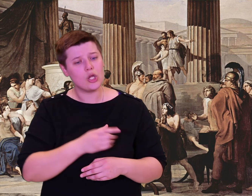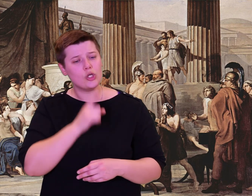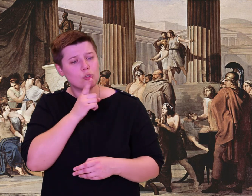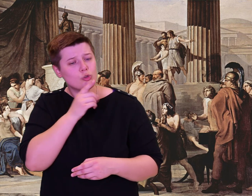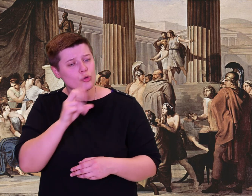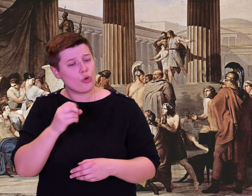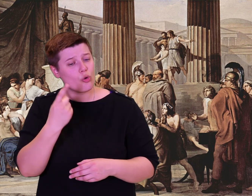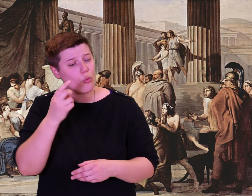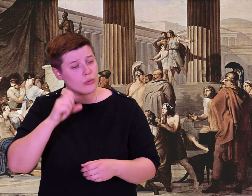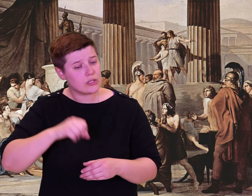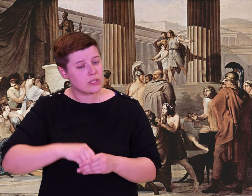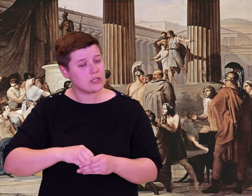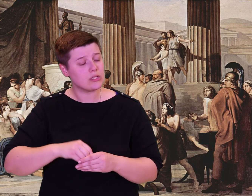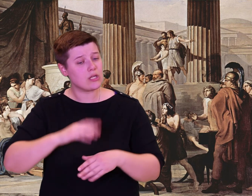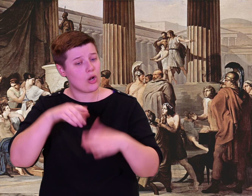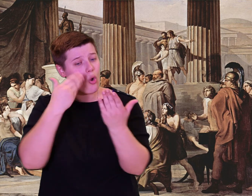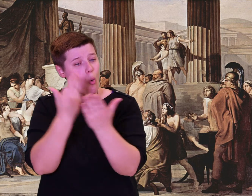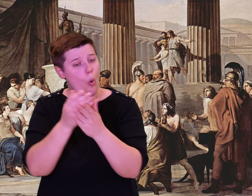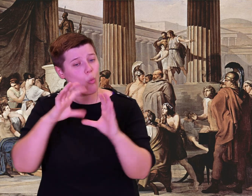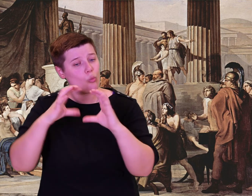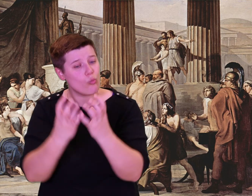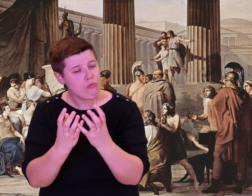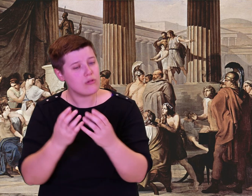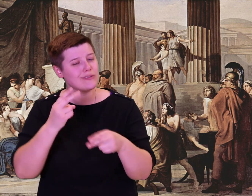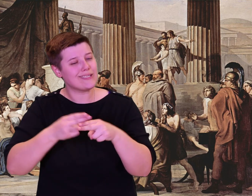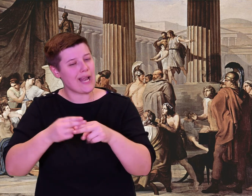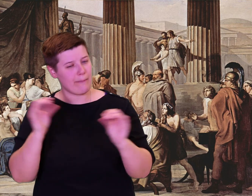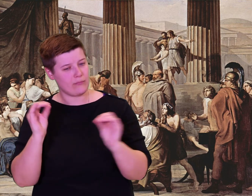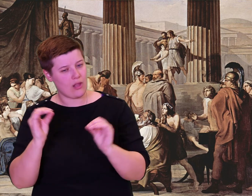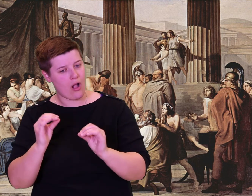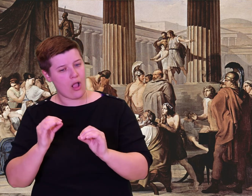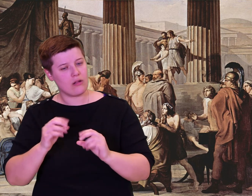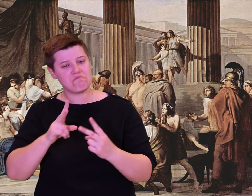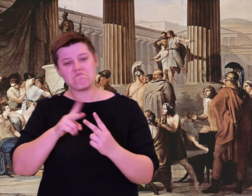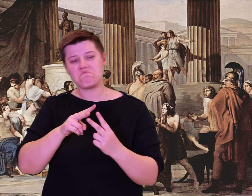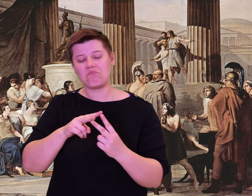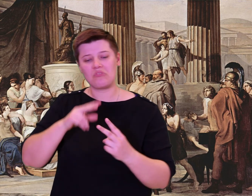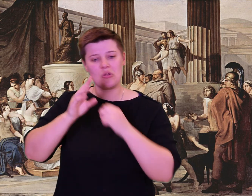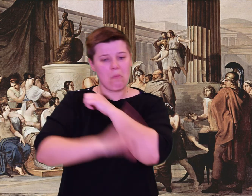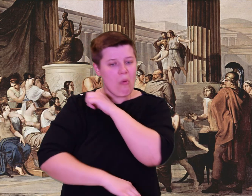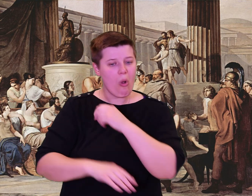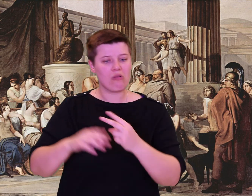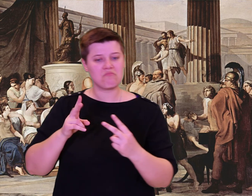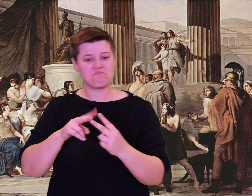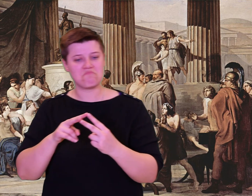are for him, our guest of honor. Any man of sense will treat a guest in need like